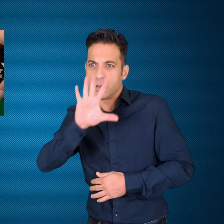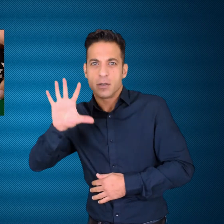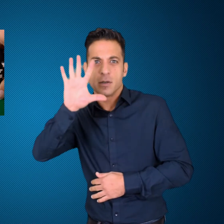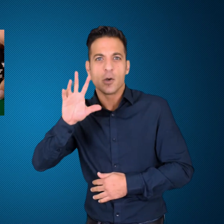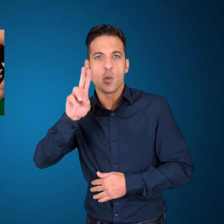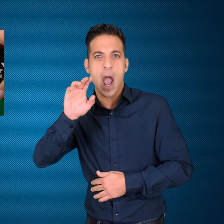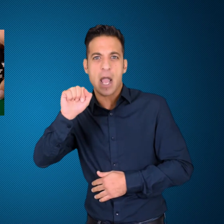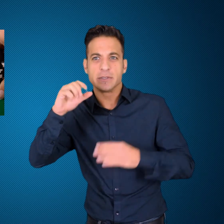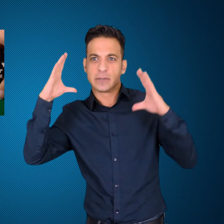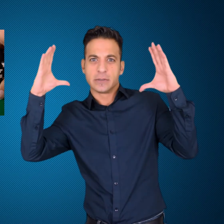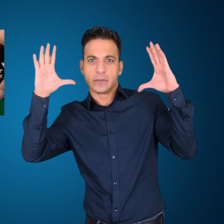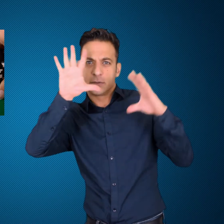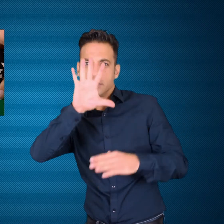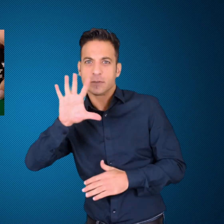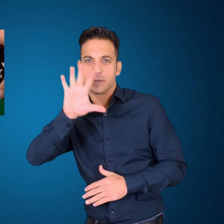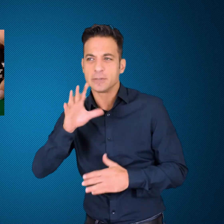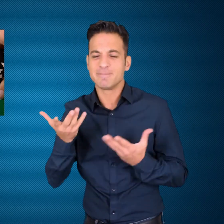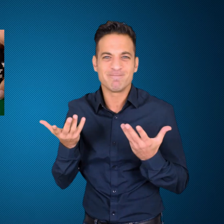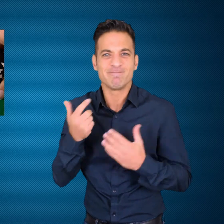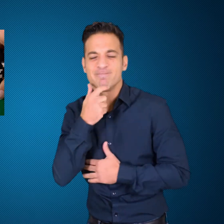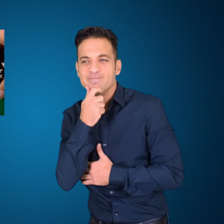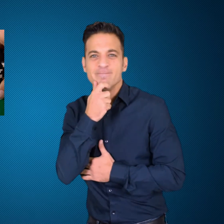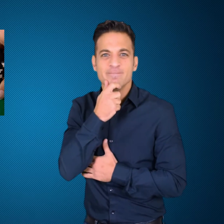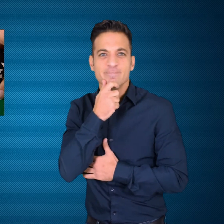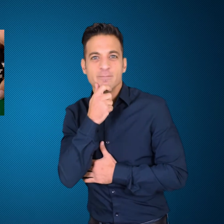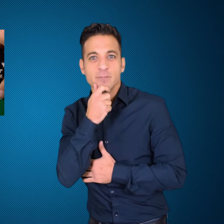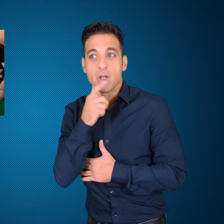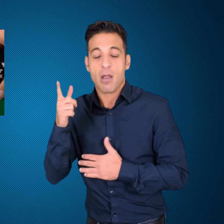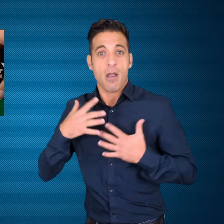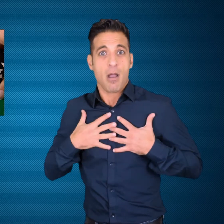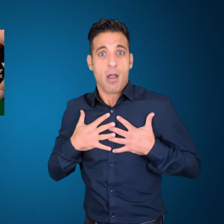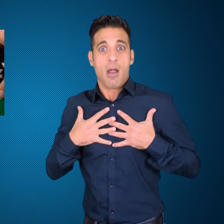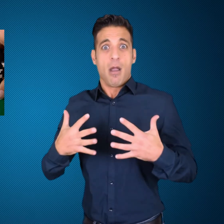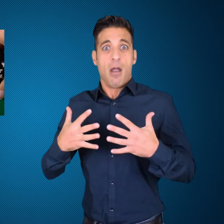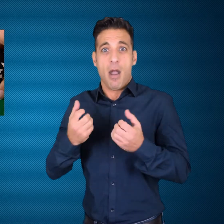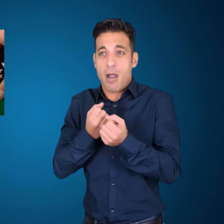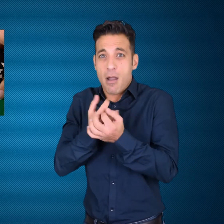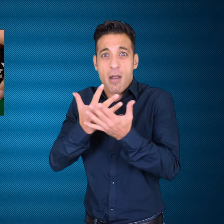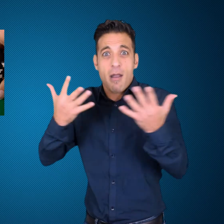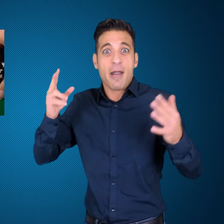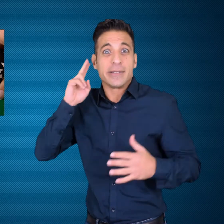U.S. "I had no idea we'd get that many